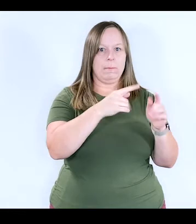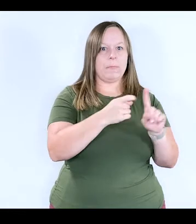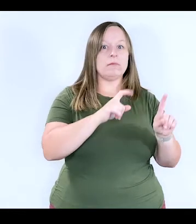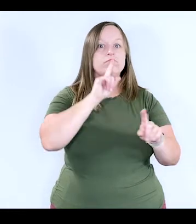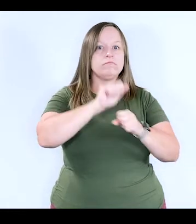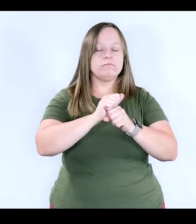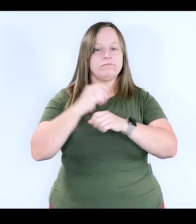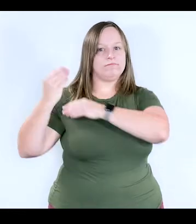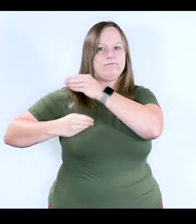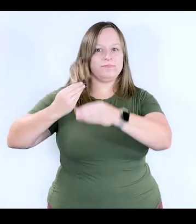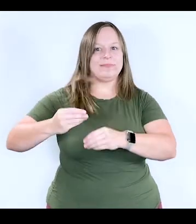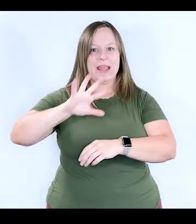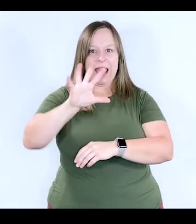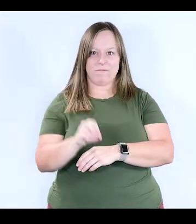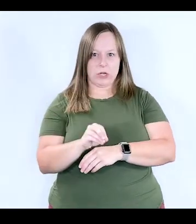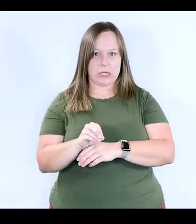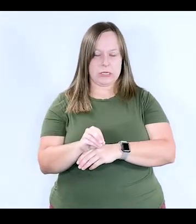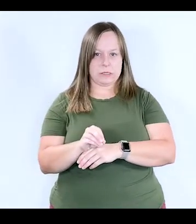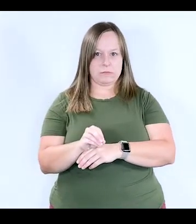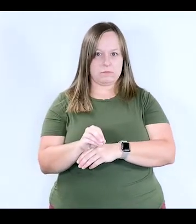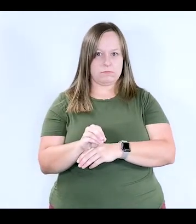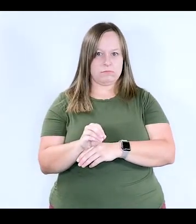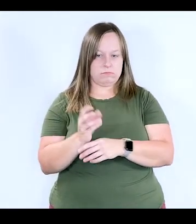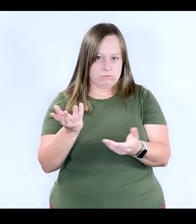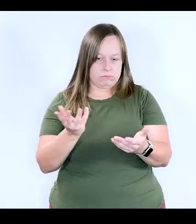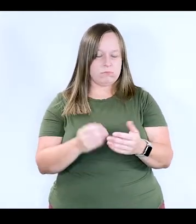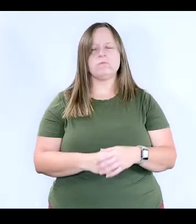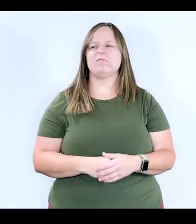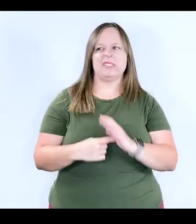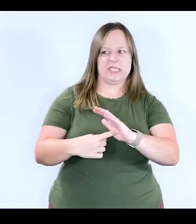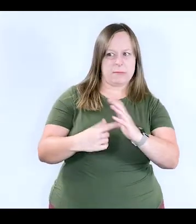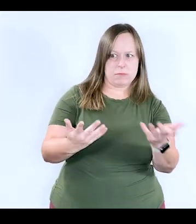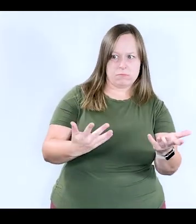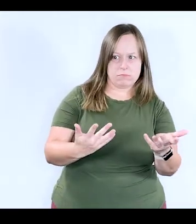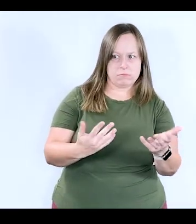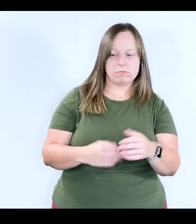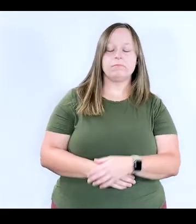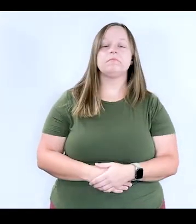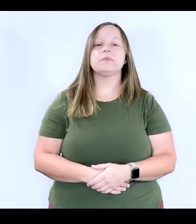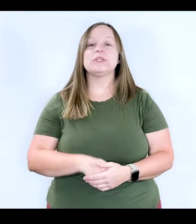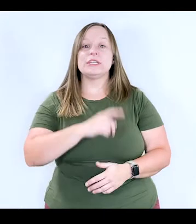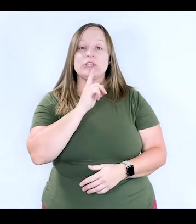but derived from African ancestry. And can you give us an example of that? Sure.